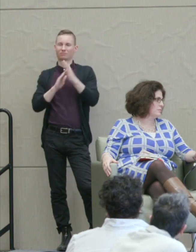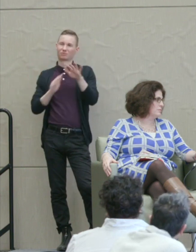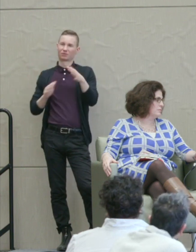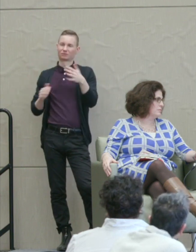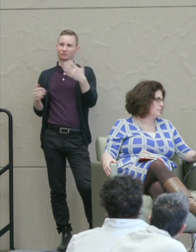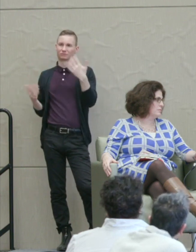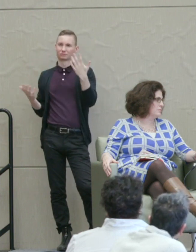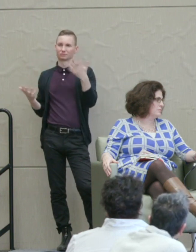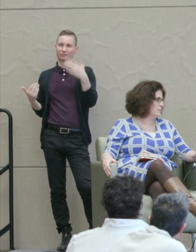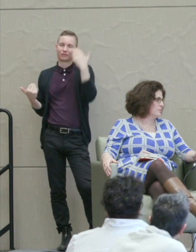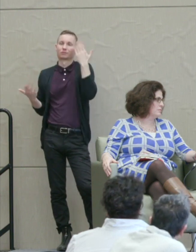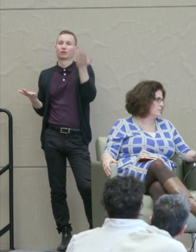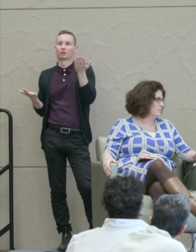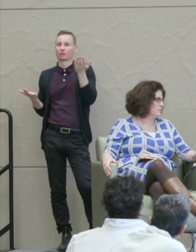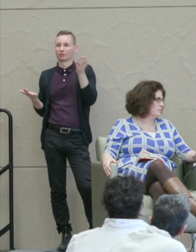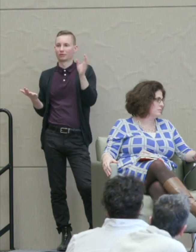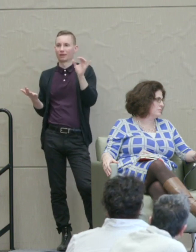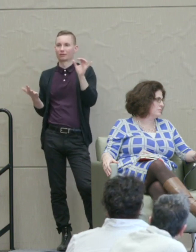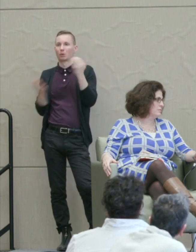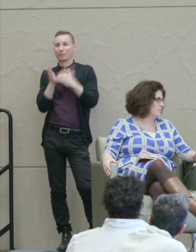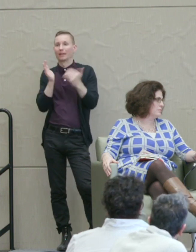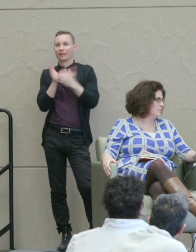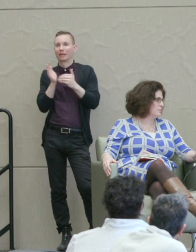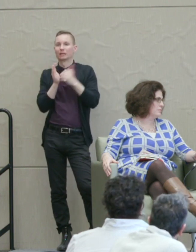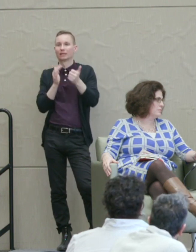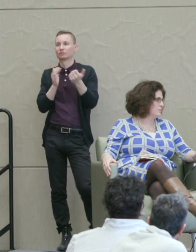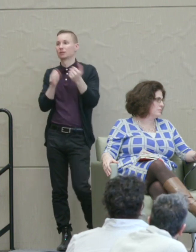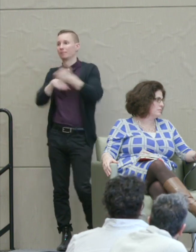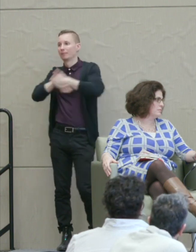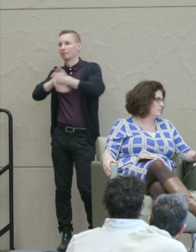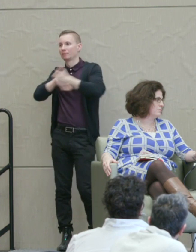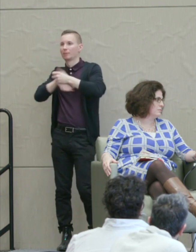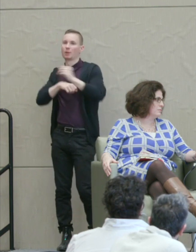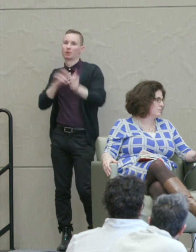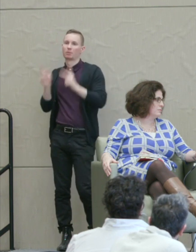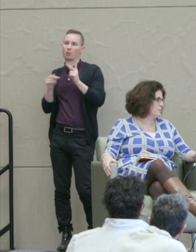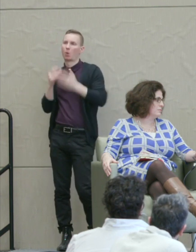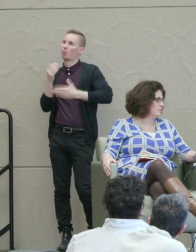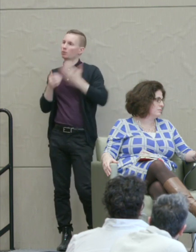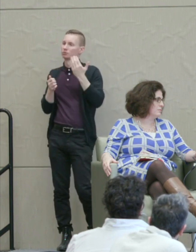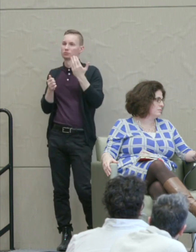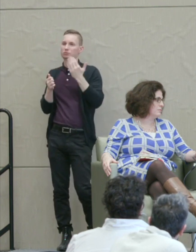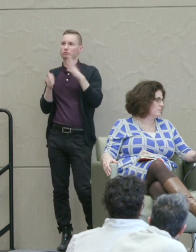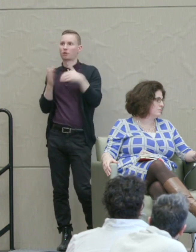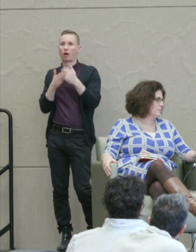I don't know, echo chamber of scapegoating. And almost all the media are like that.